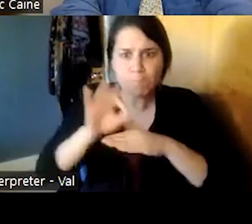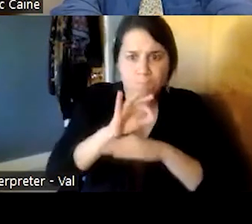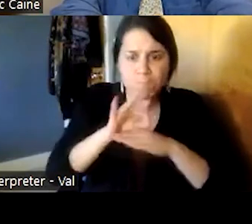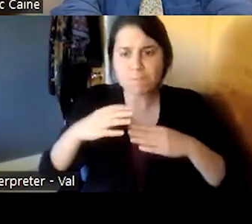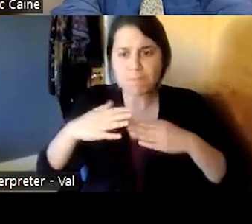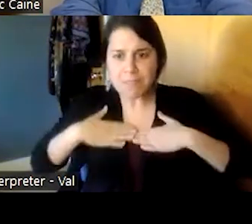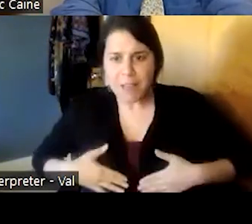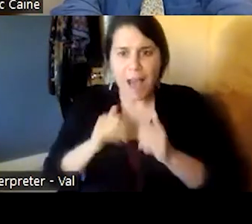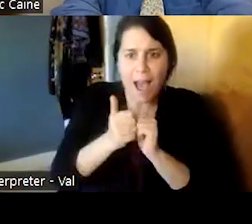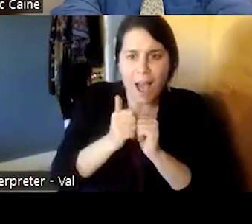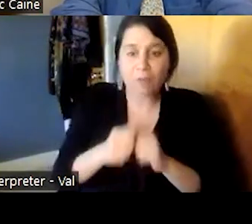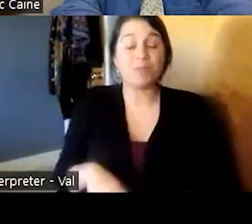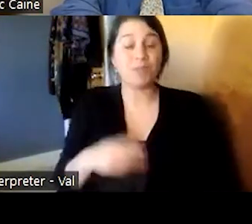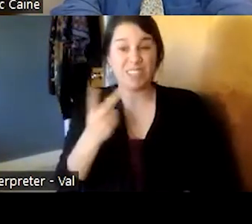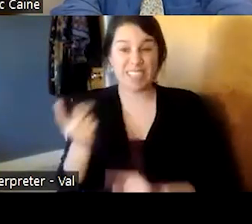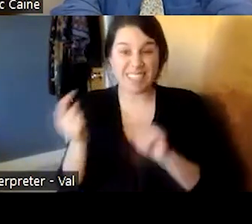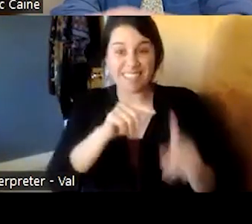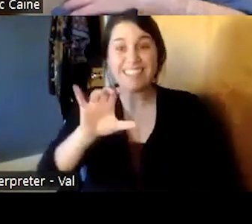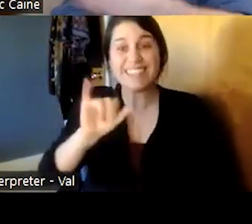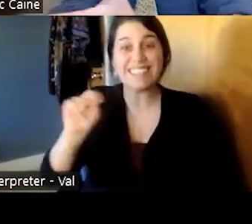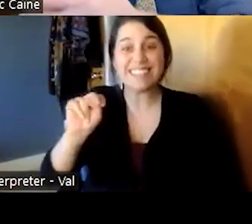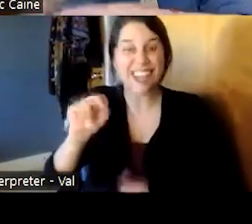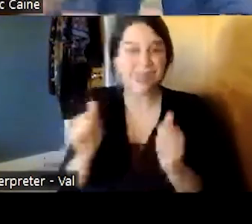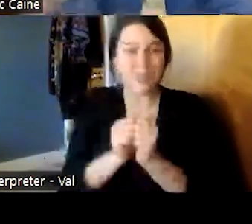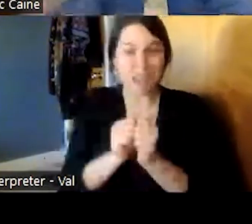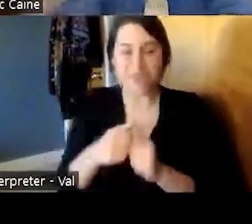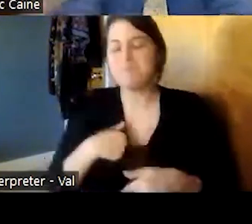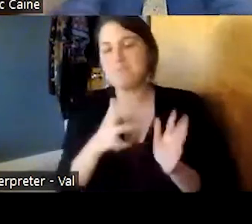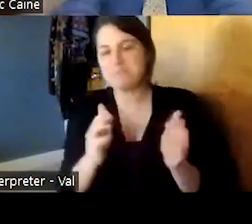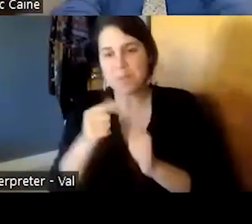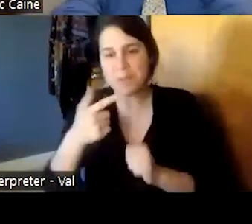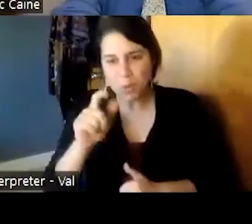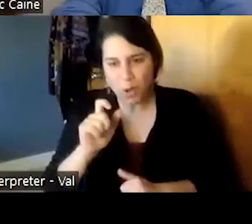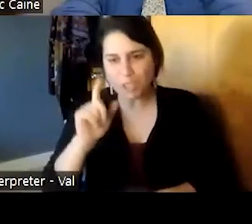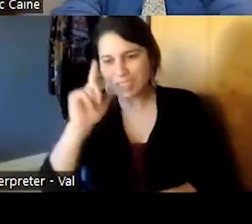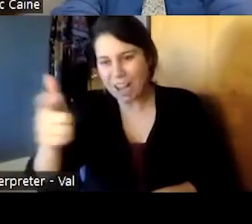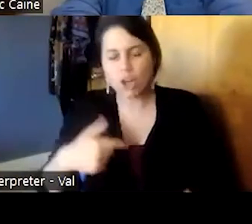in talking to george many years later one of the questions i had was how did he really begin to get